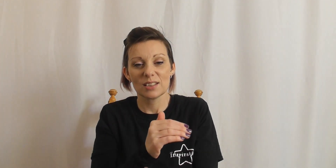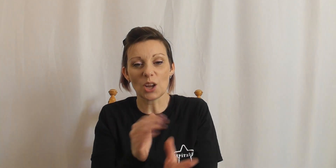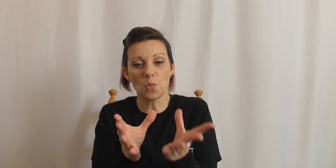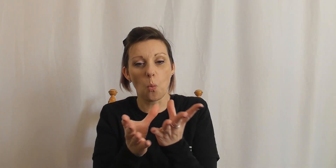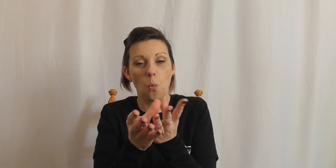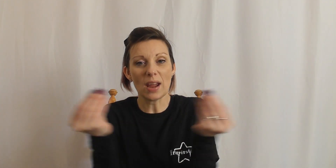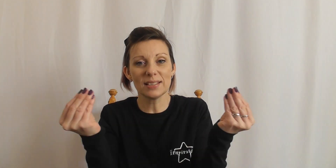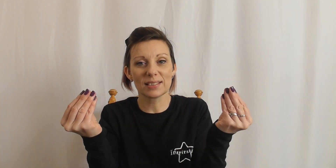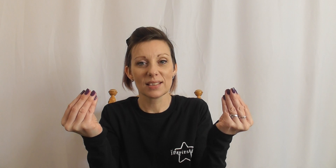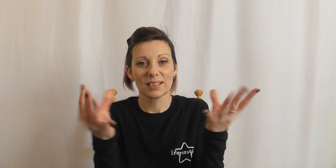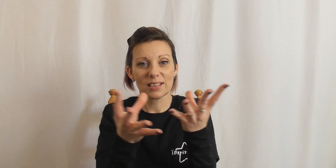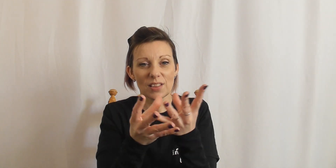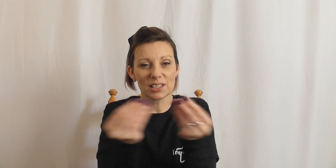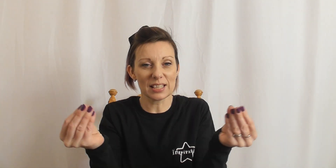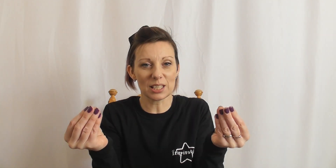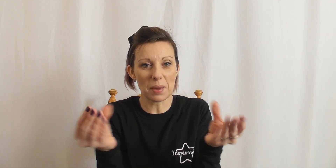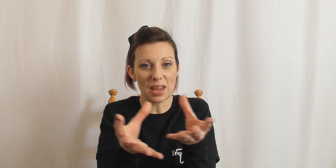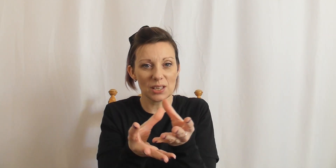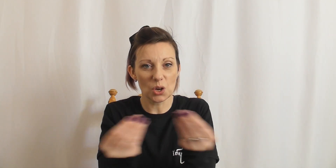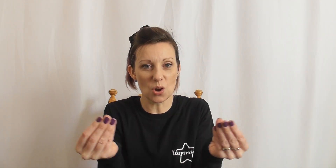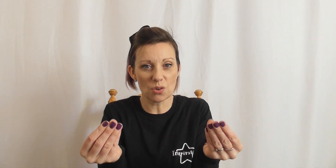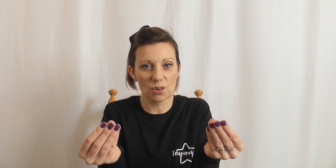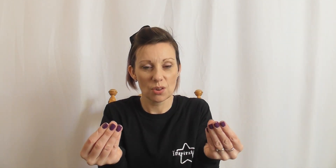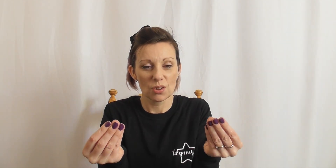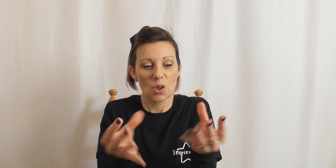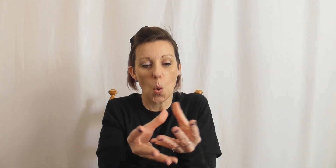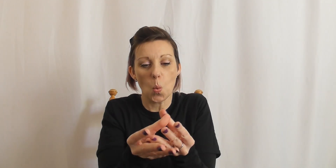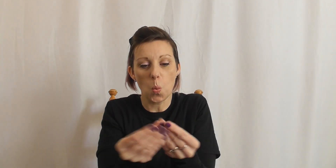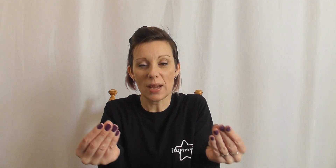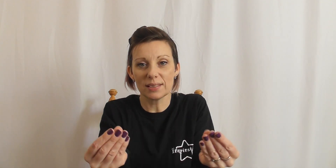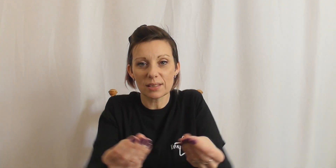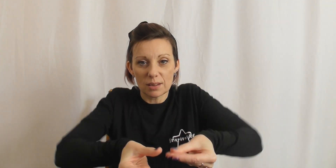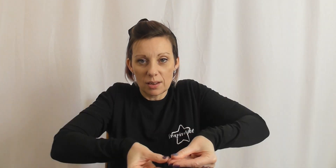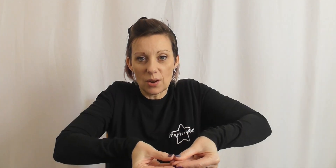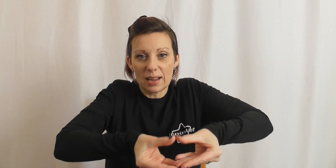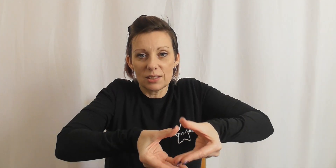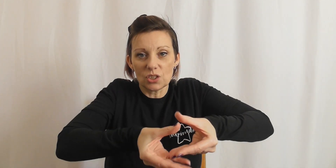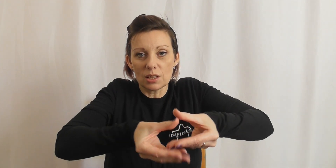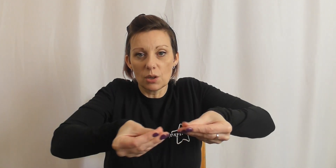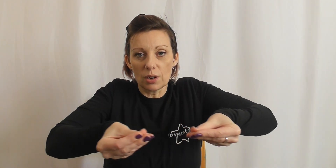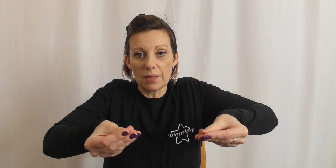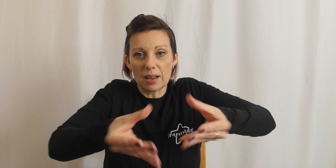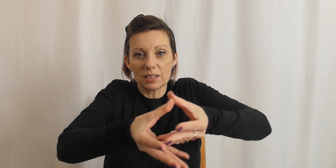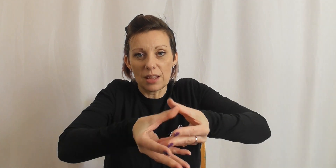don't waste. So that's like disappeared, gone, waste and your hands just look like that. It's like they